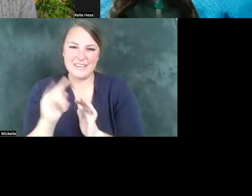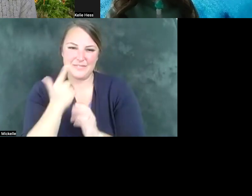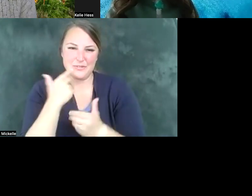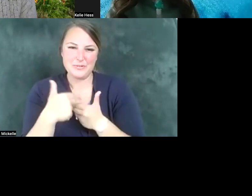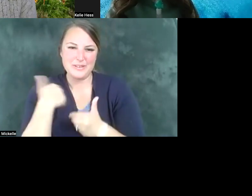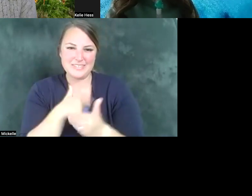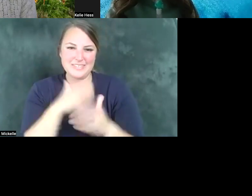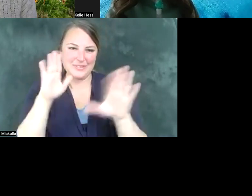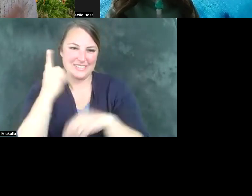great day everyone thank you.